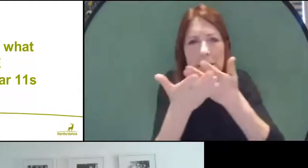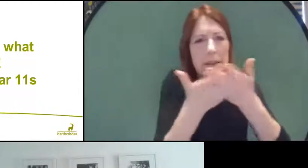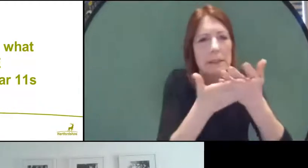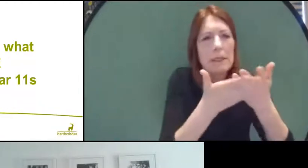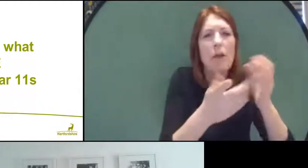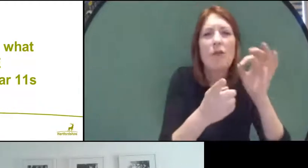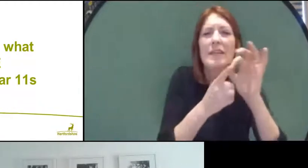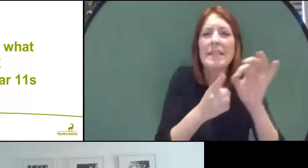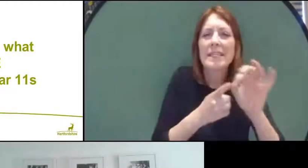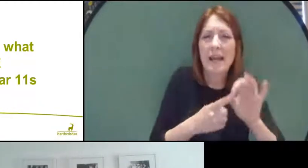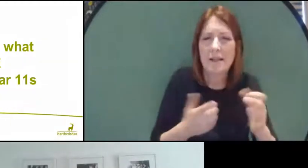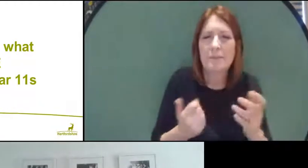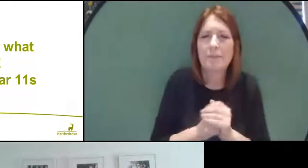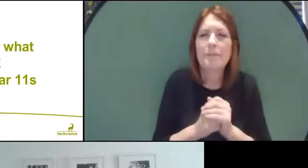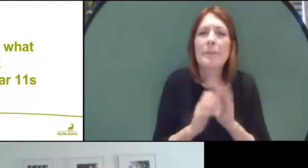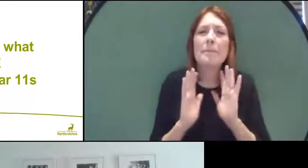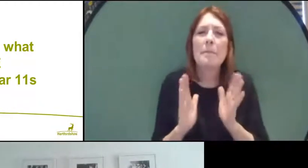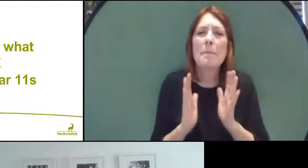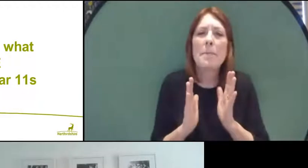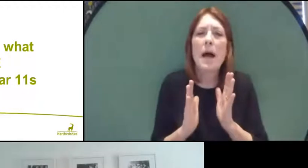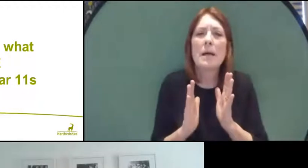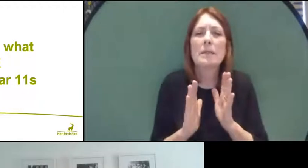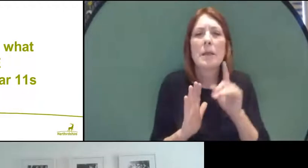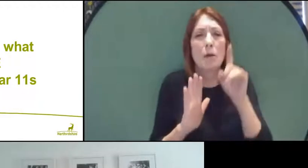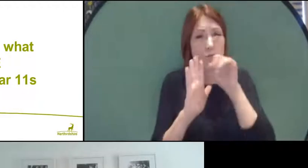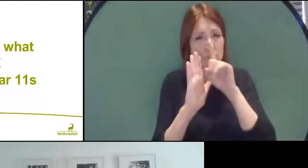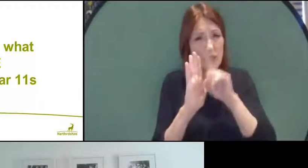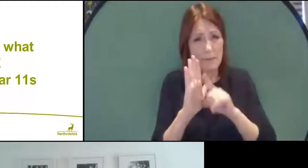But there are some practicalities and some principles that won't change.